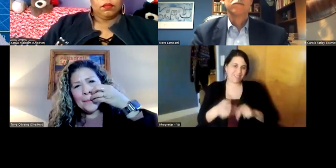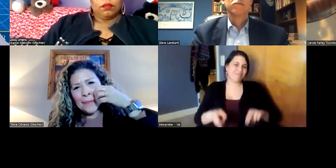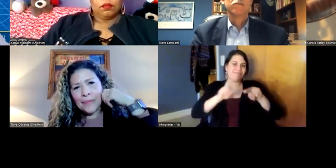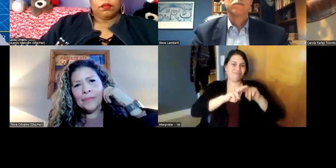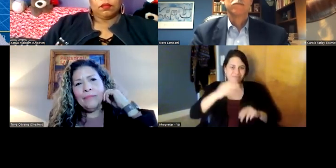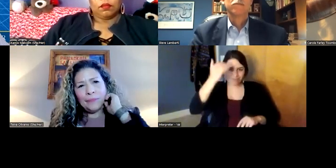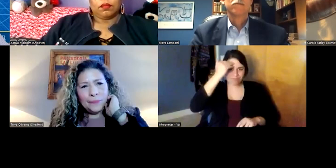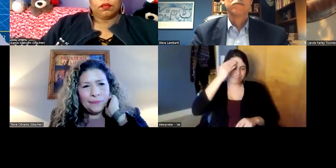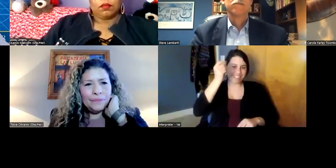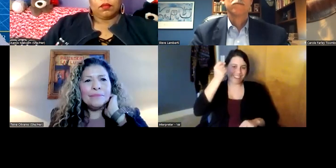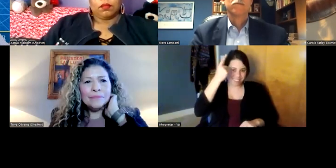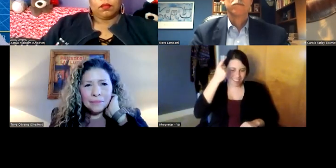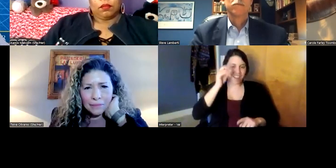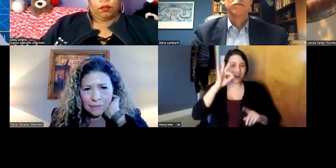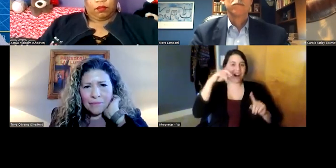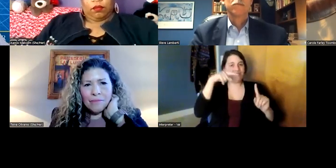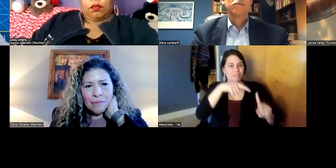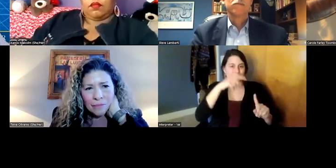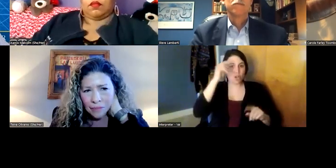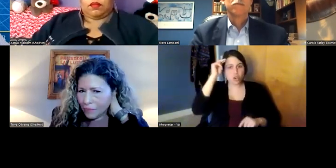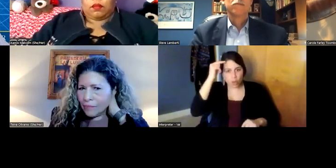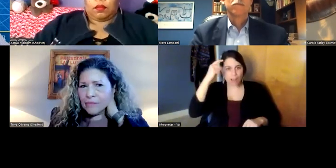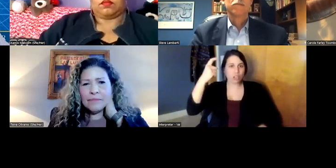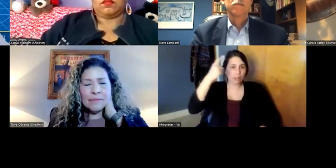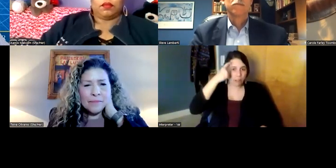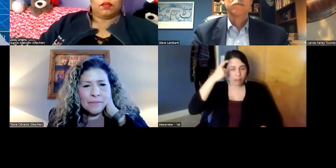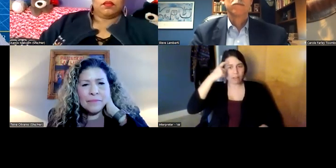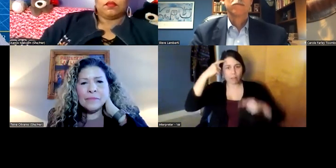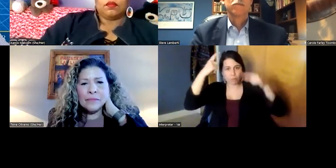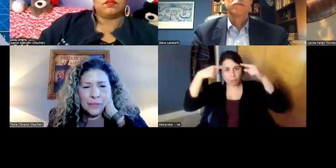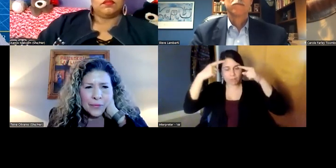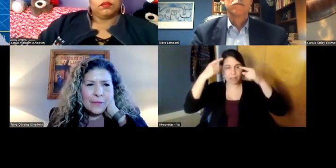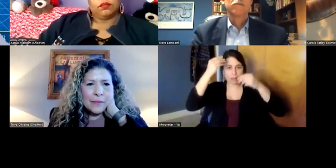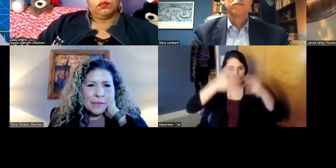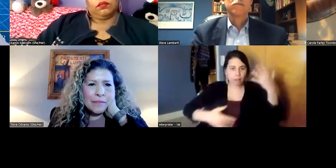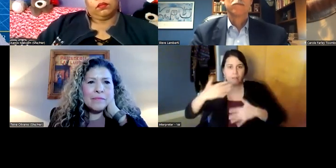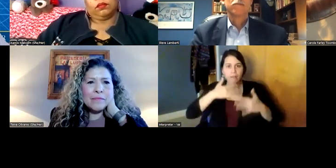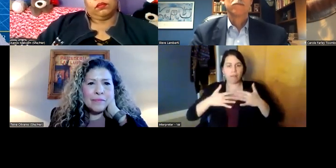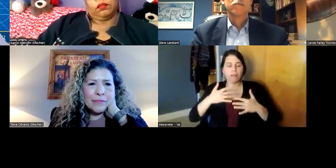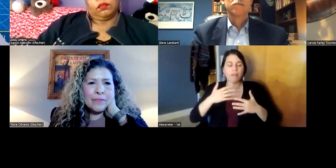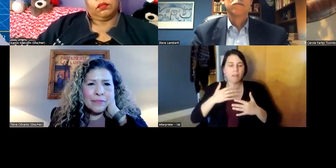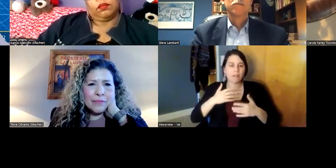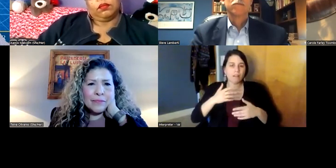understanding of neurologic and uh neurophysiological mechanisms and so forth